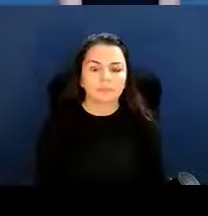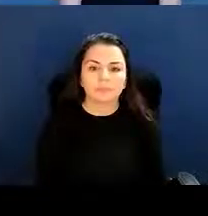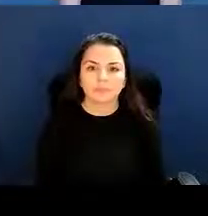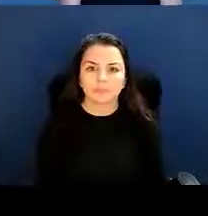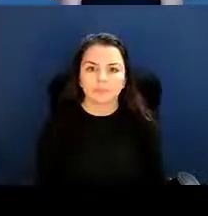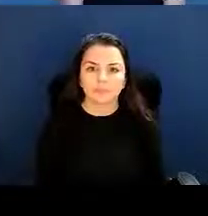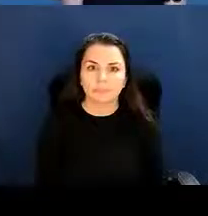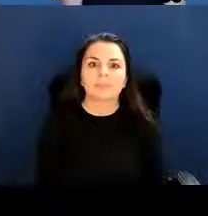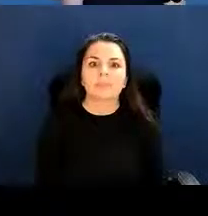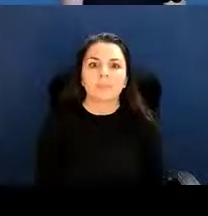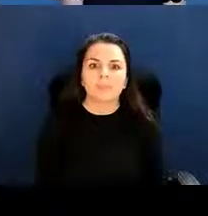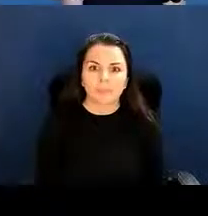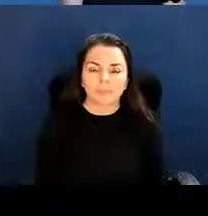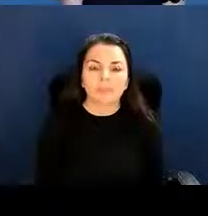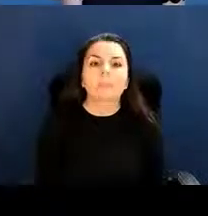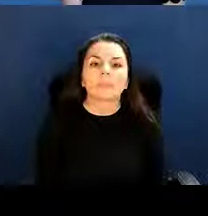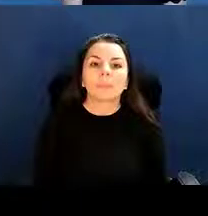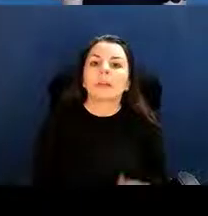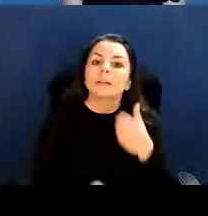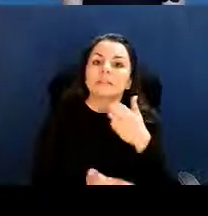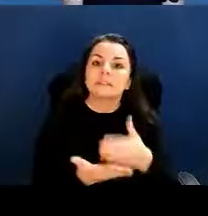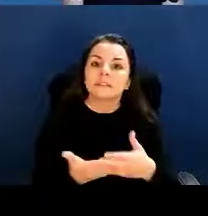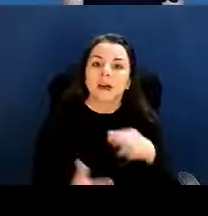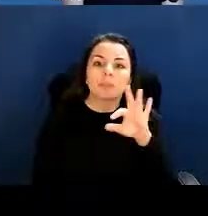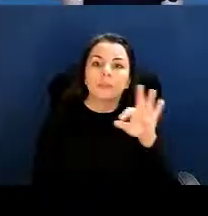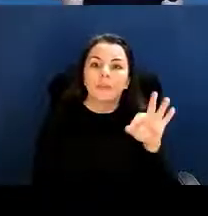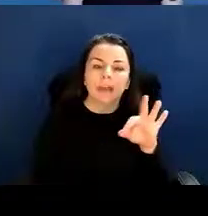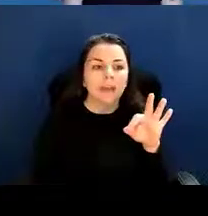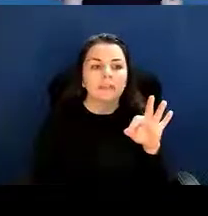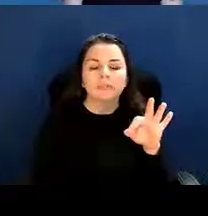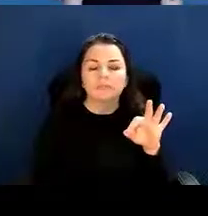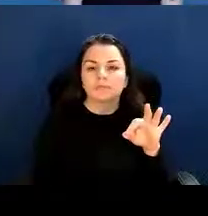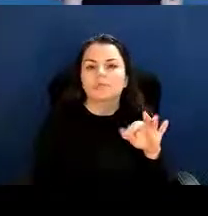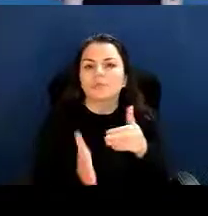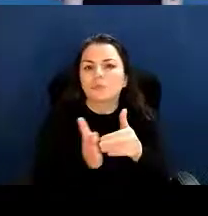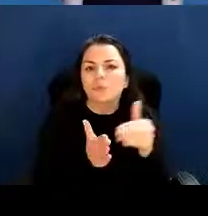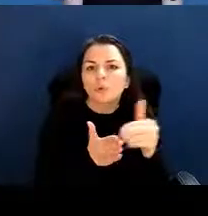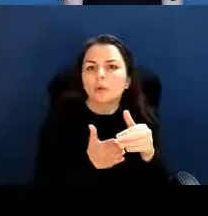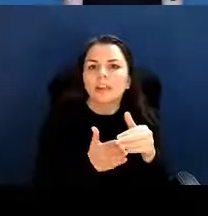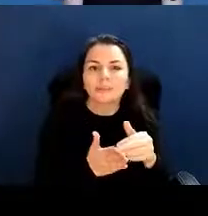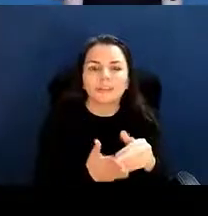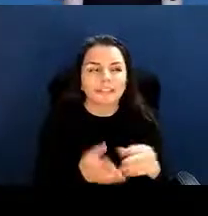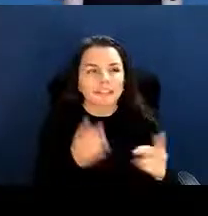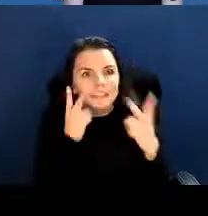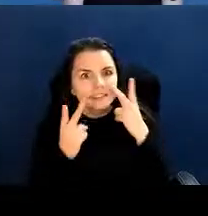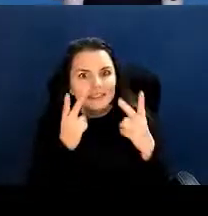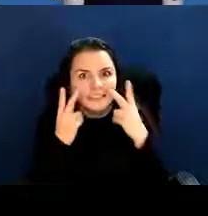And here are some frequently encountered acronyms. NOA is notice of award,